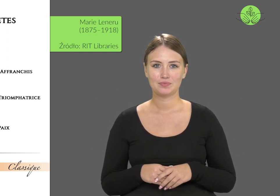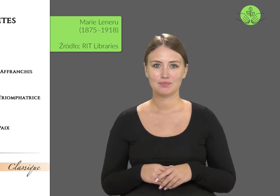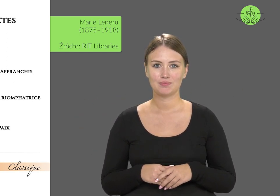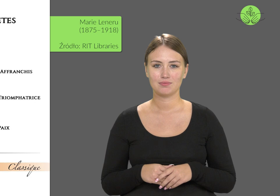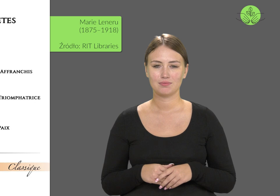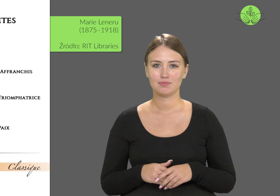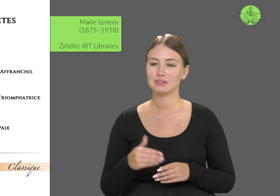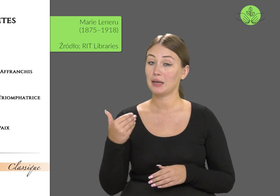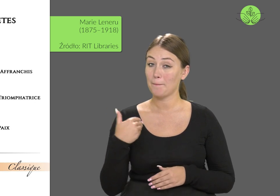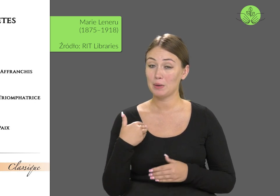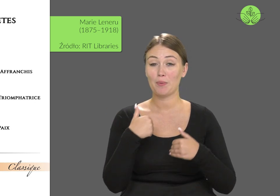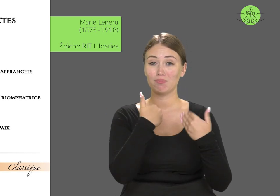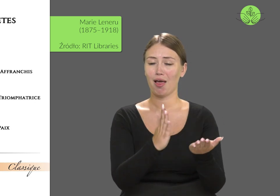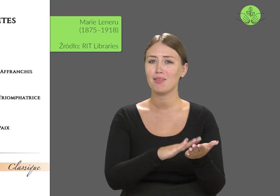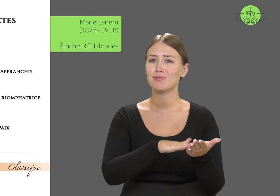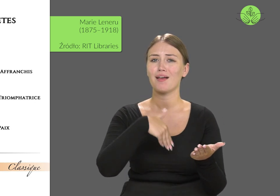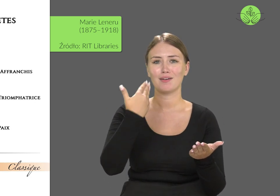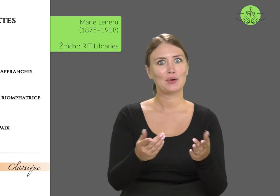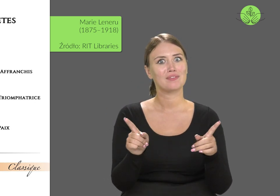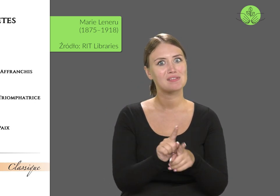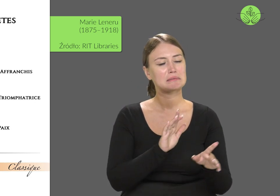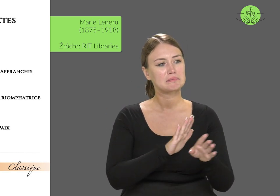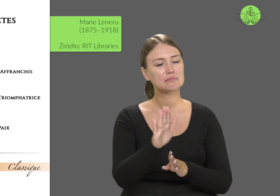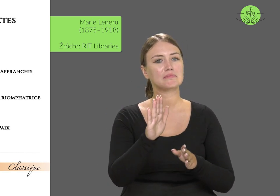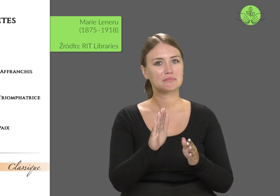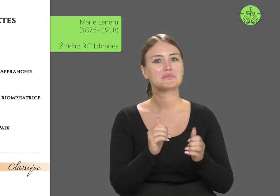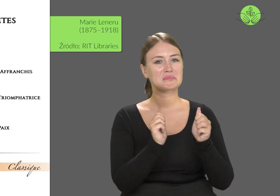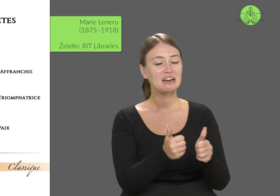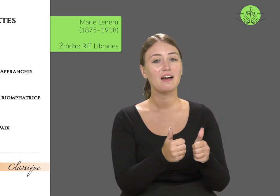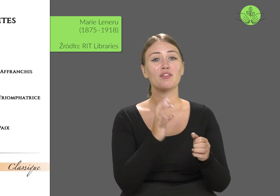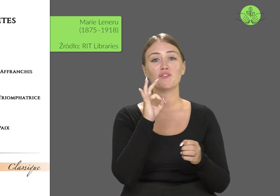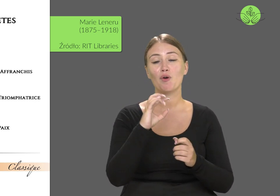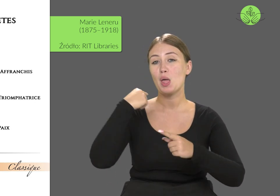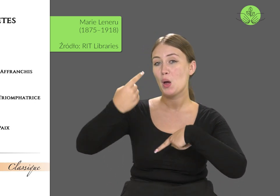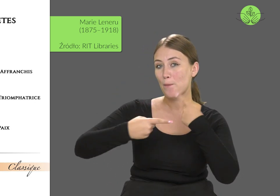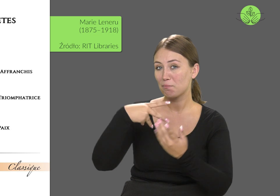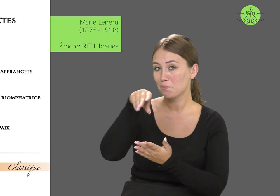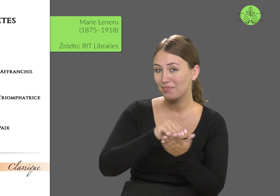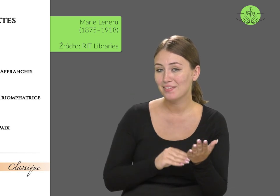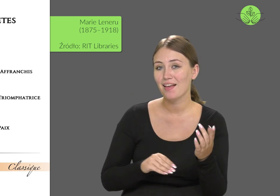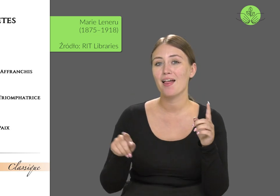She received awards and recognition for her short stories,